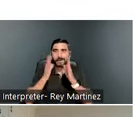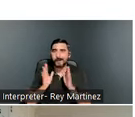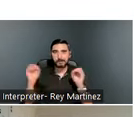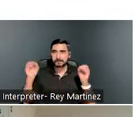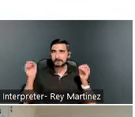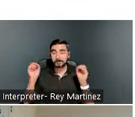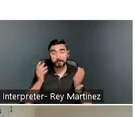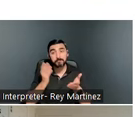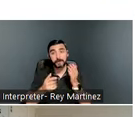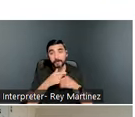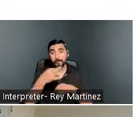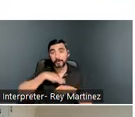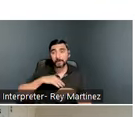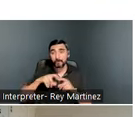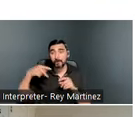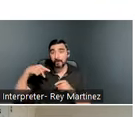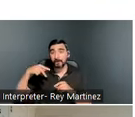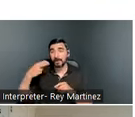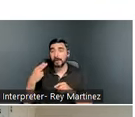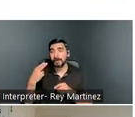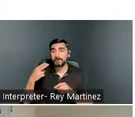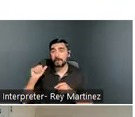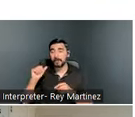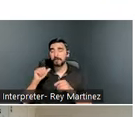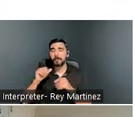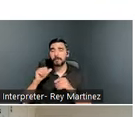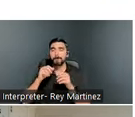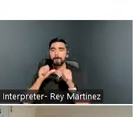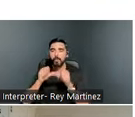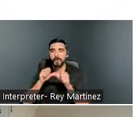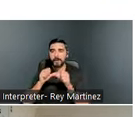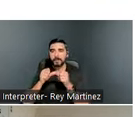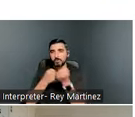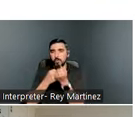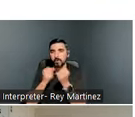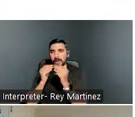supportive housing - because of those supports. Maybe they couldn’t get housed previously,